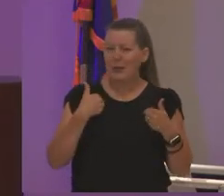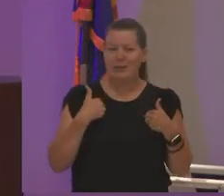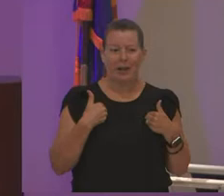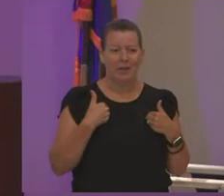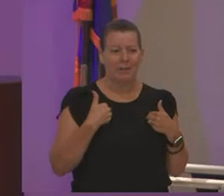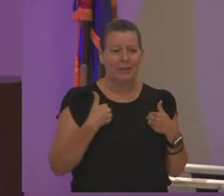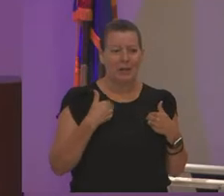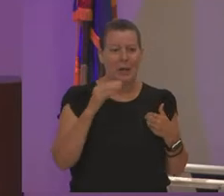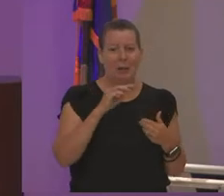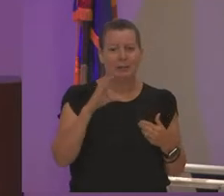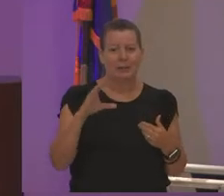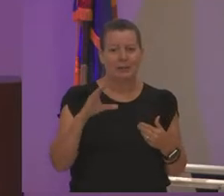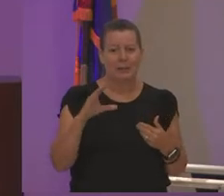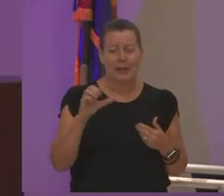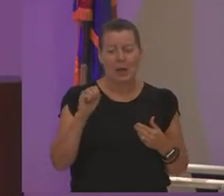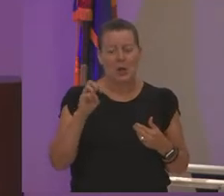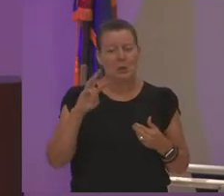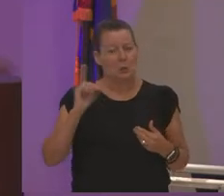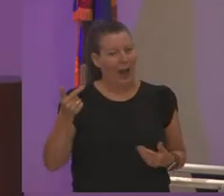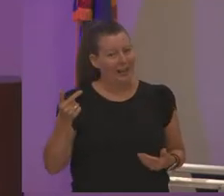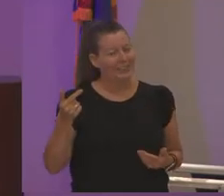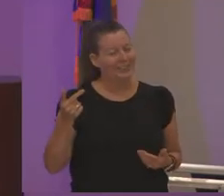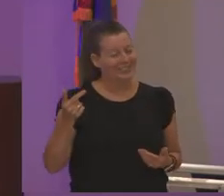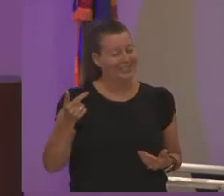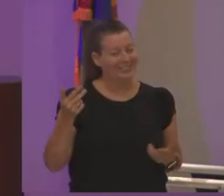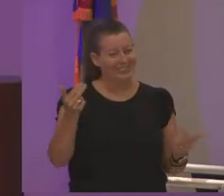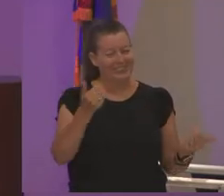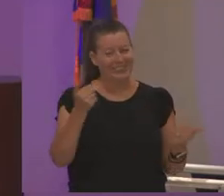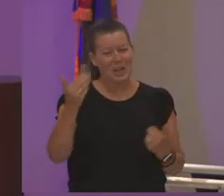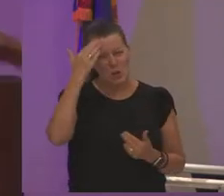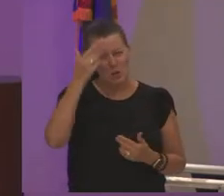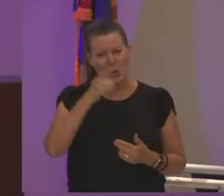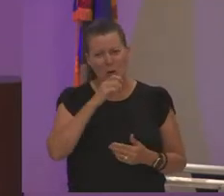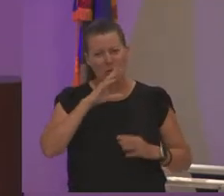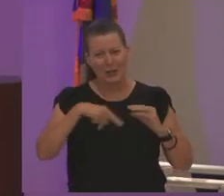mcc swag y'all know who i'm talking about over at red mountain